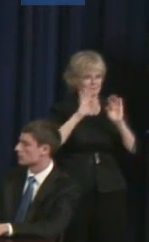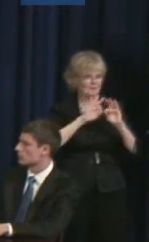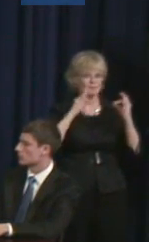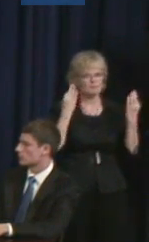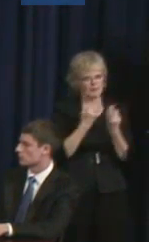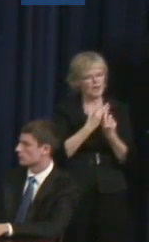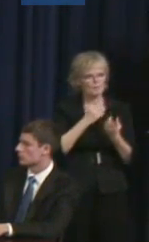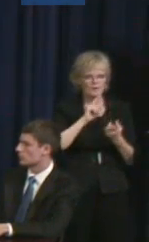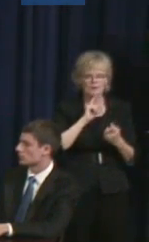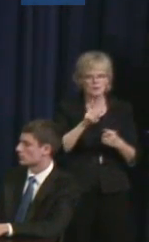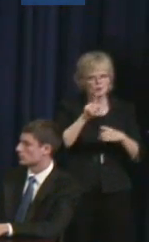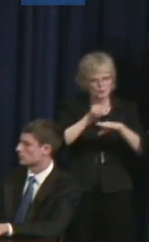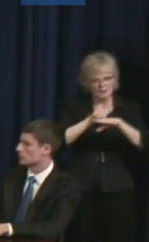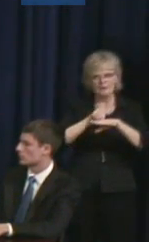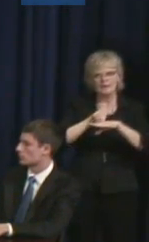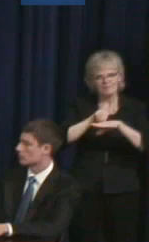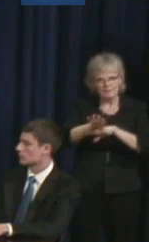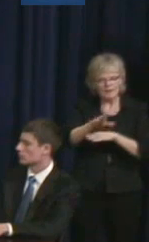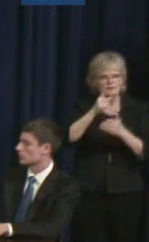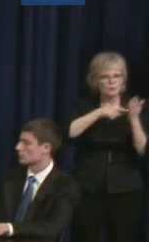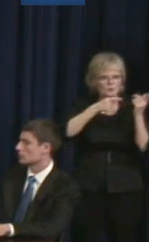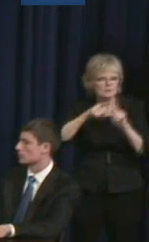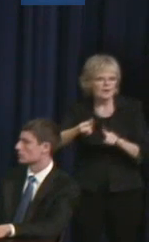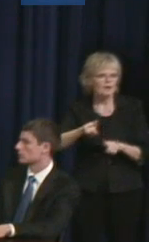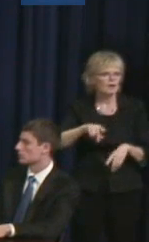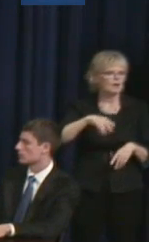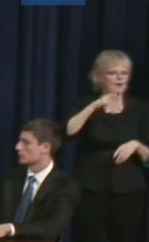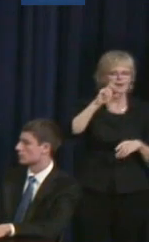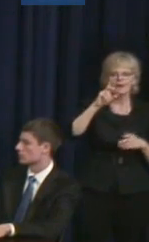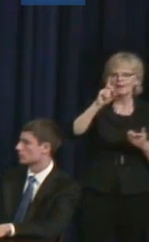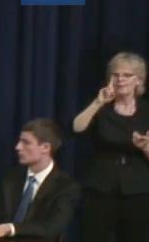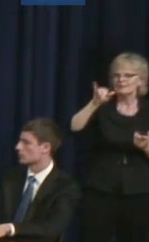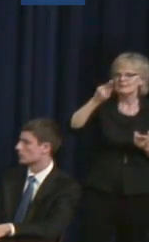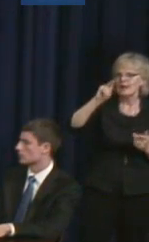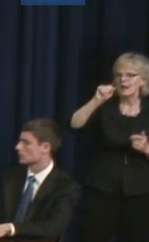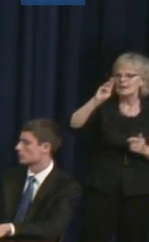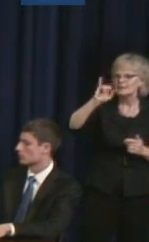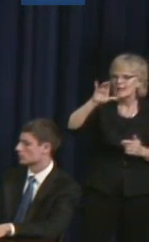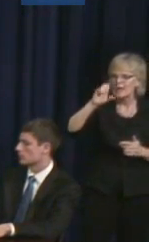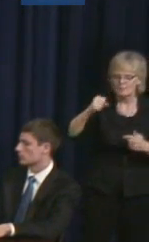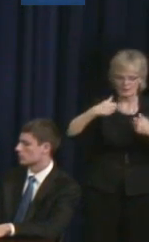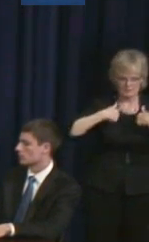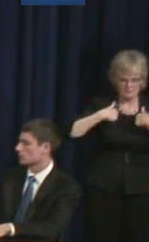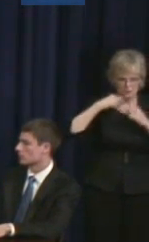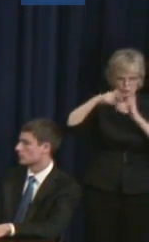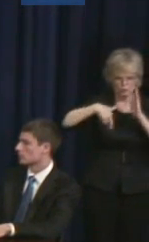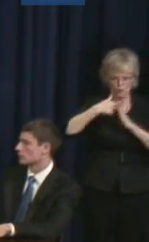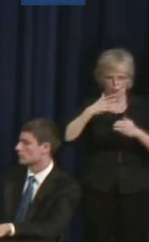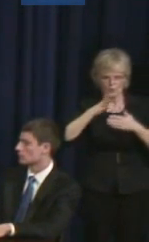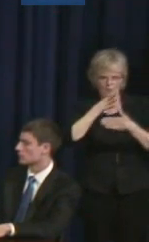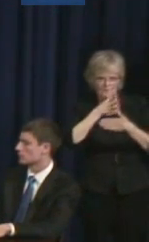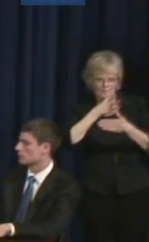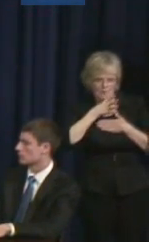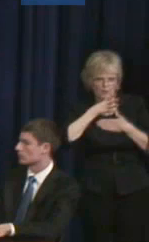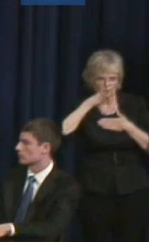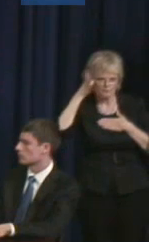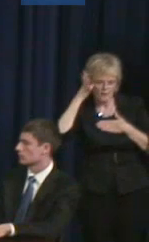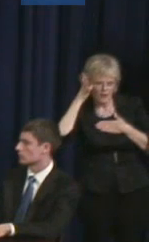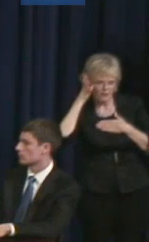dynamics, and the age issues, and how you transition from the role of a mother/father to a role of the individual to disability.